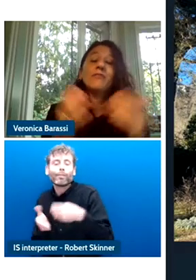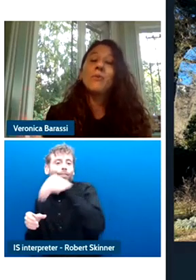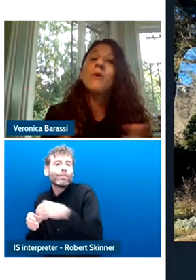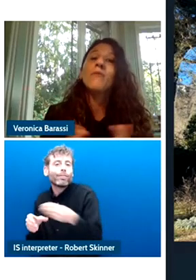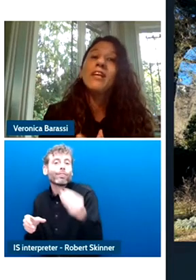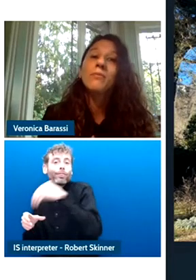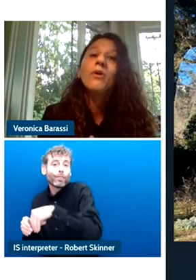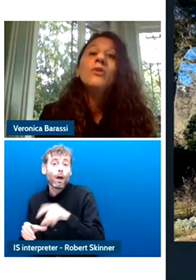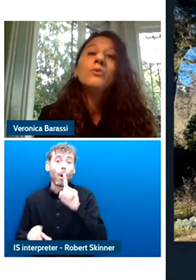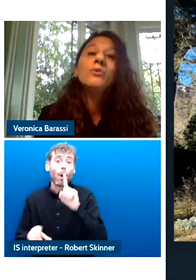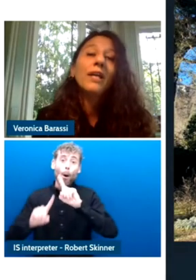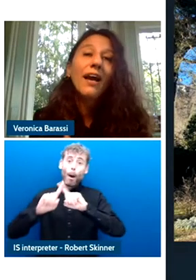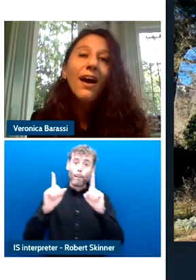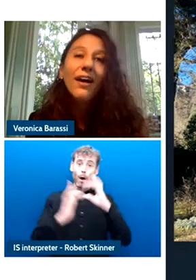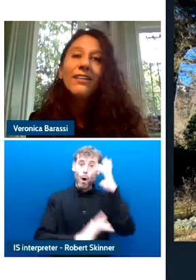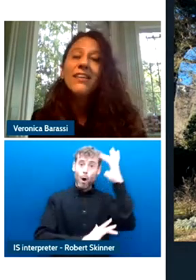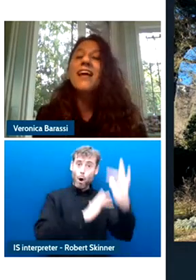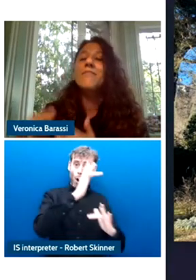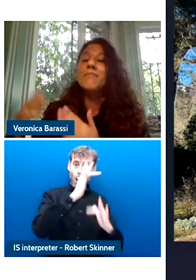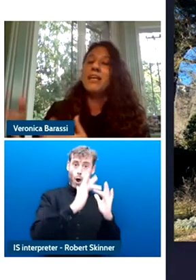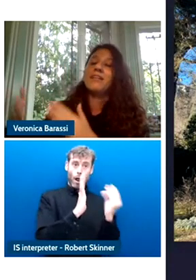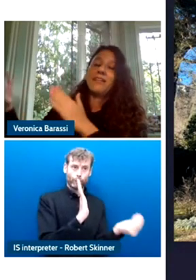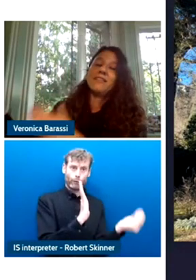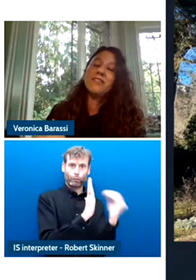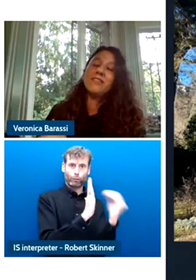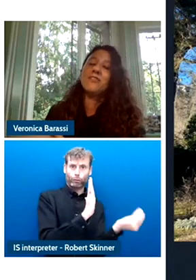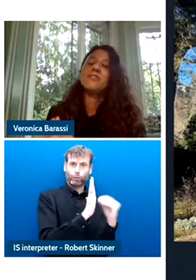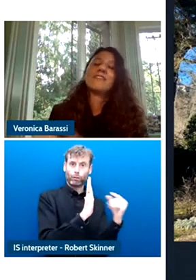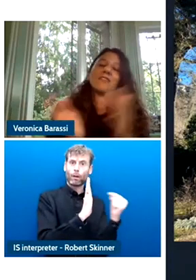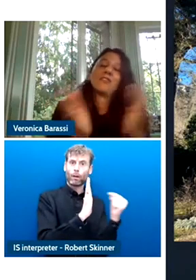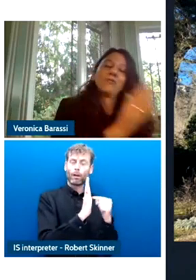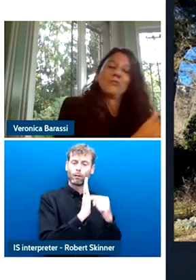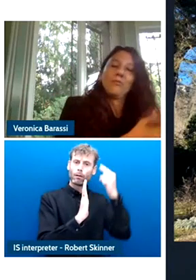or more accurately if they were available to an AI would they make a